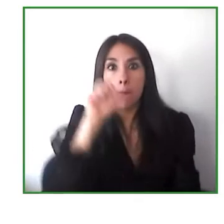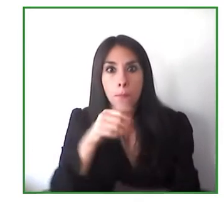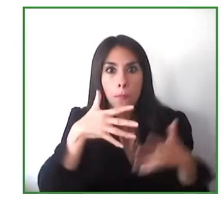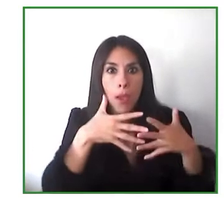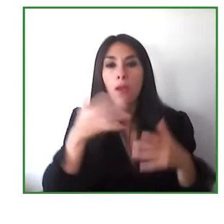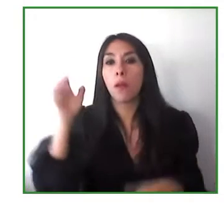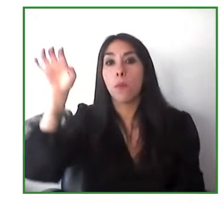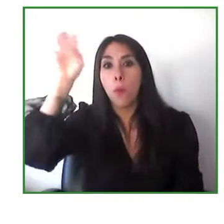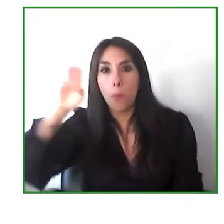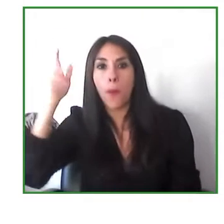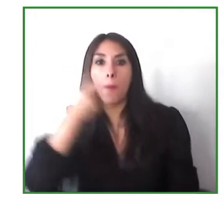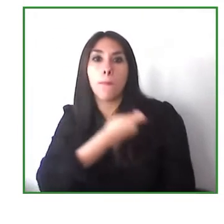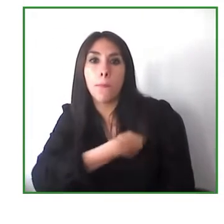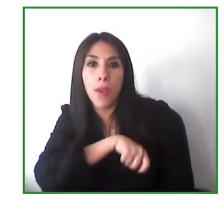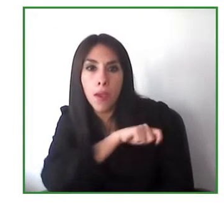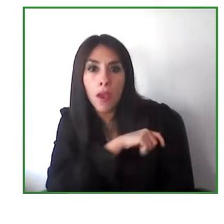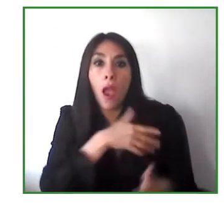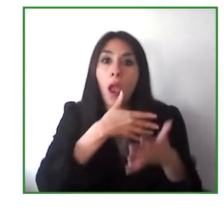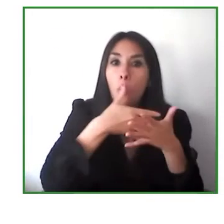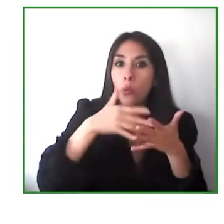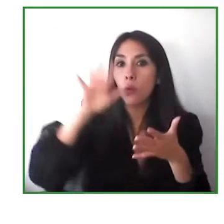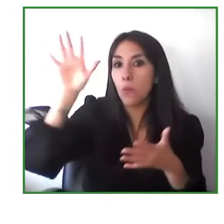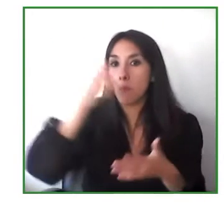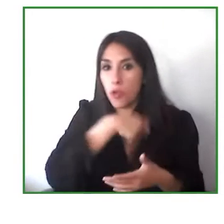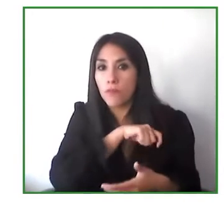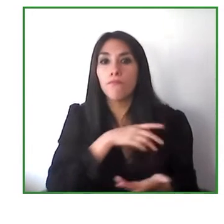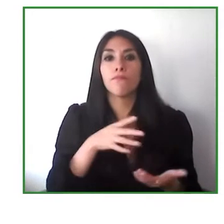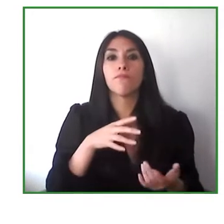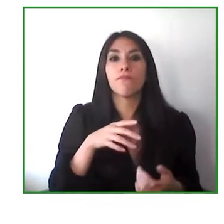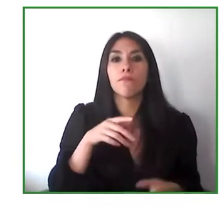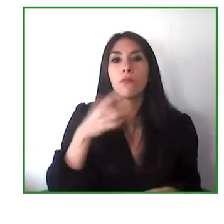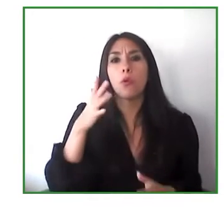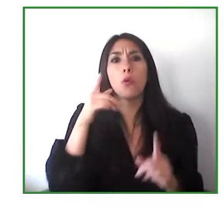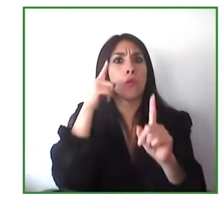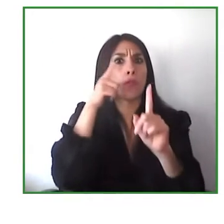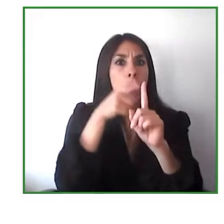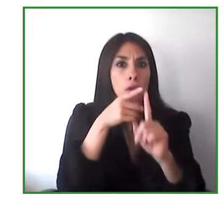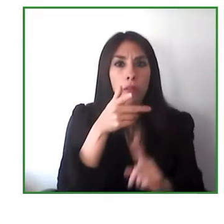the goal to reach the whole world and today they are going to